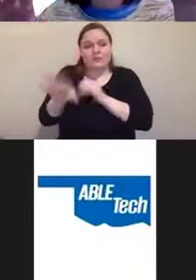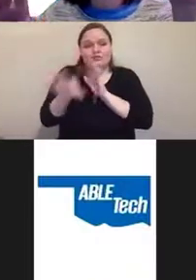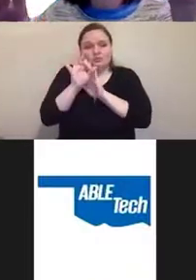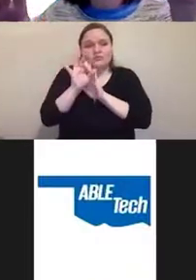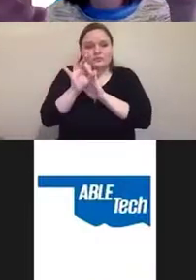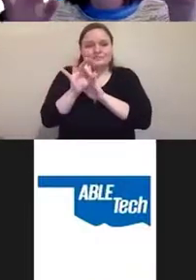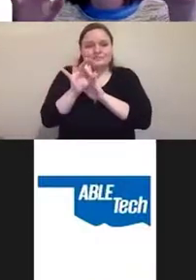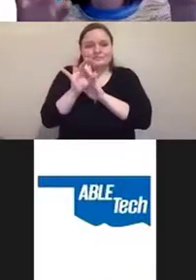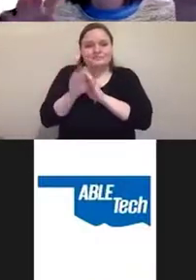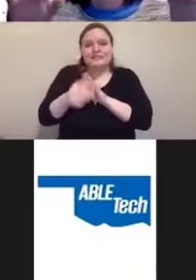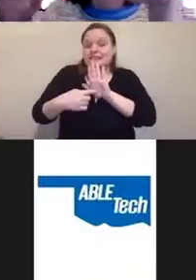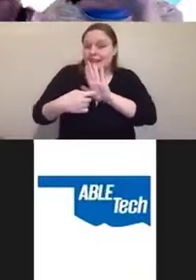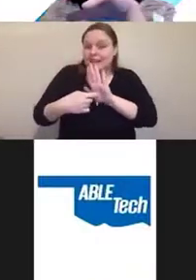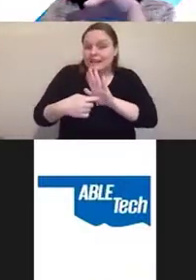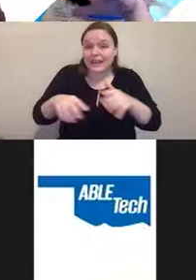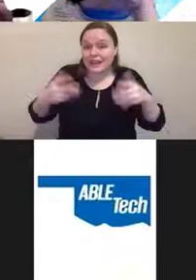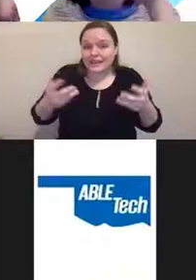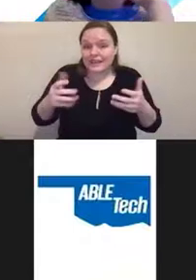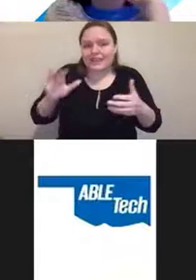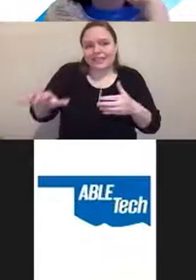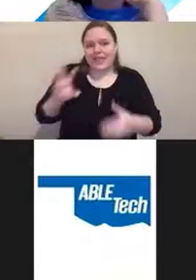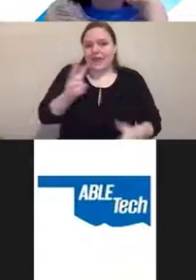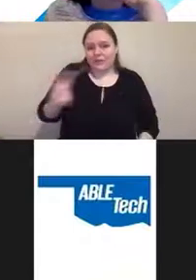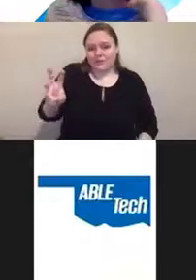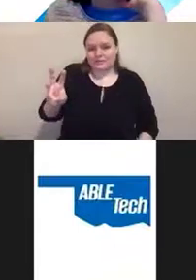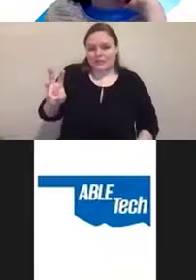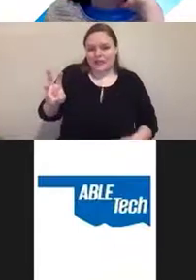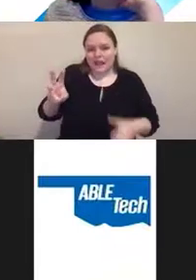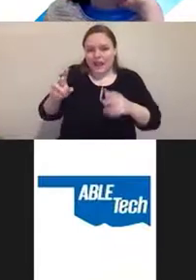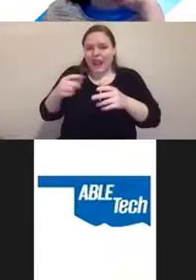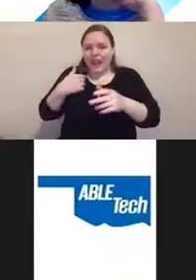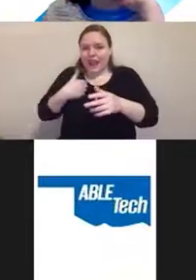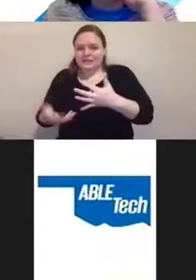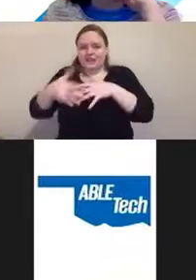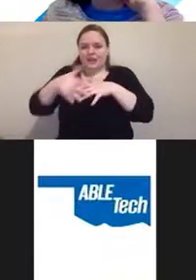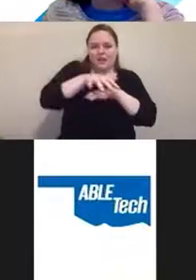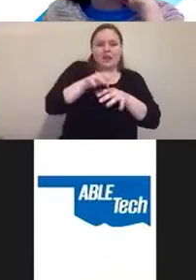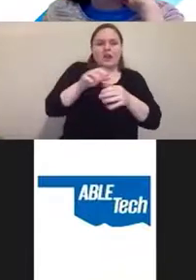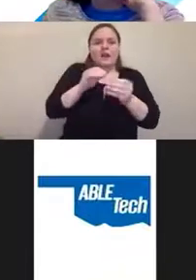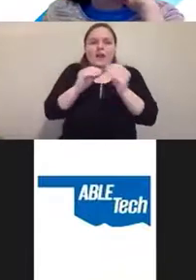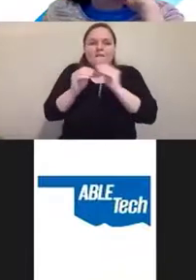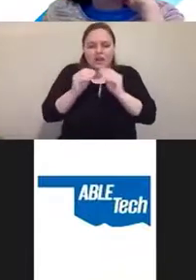indicate that that site has configured an overlay as an option for accessing the site.